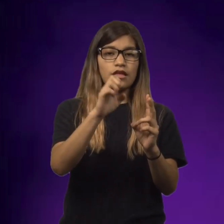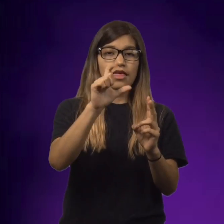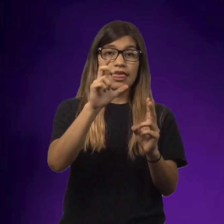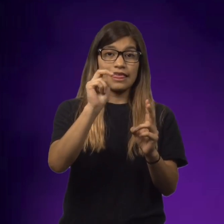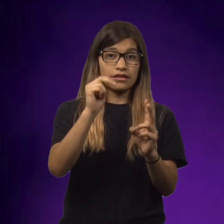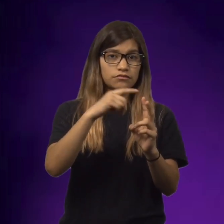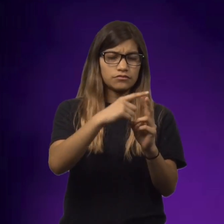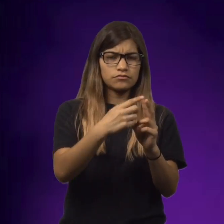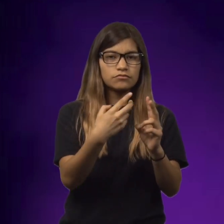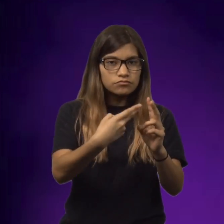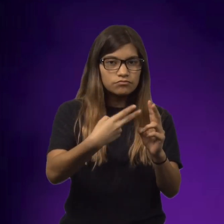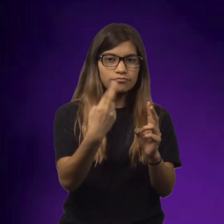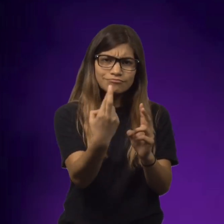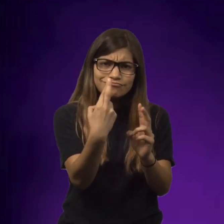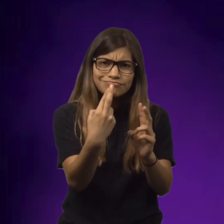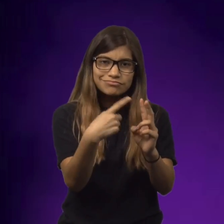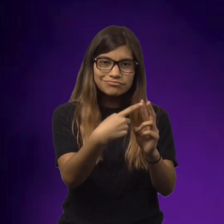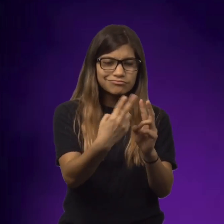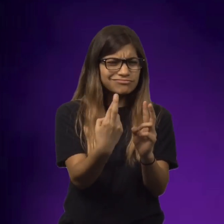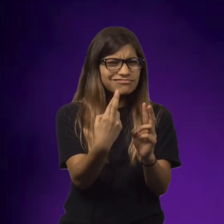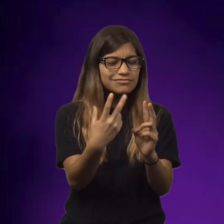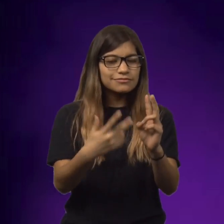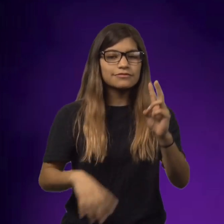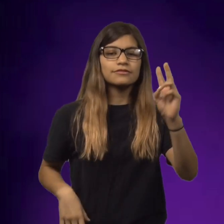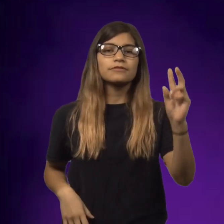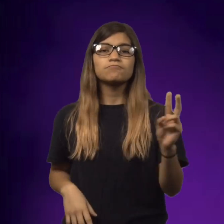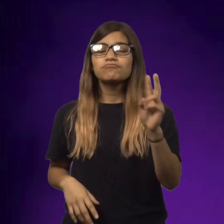Annemarie and Ellen are best friends.